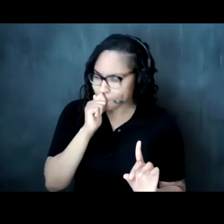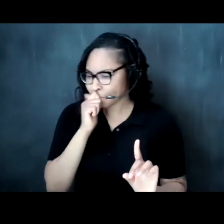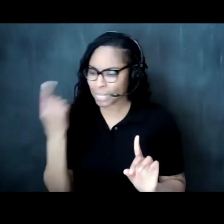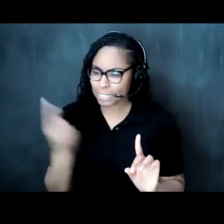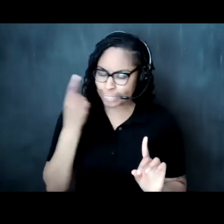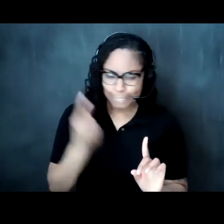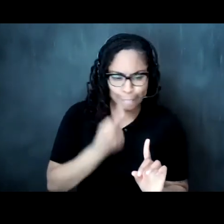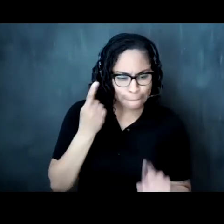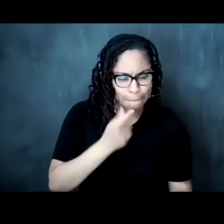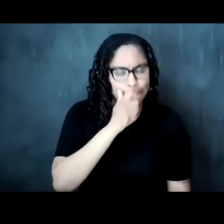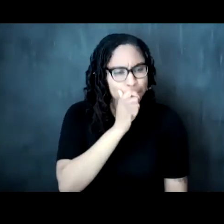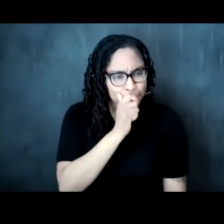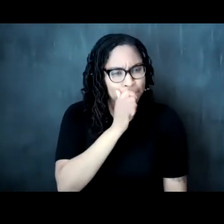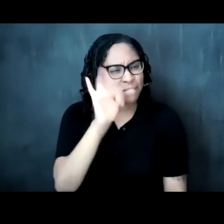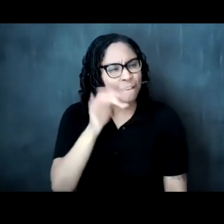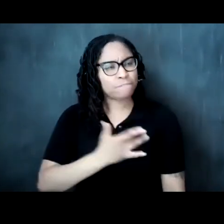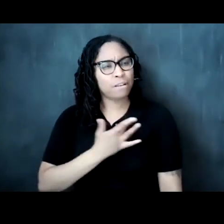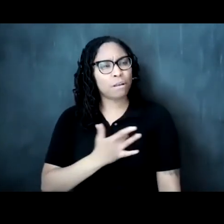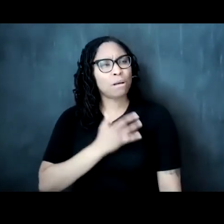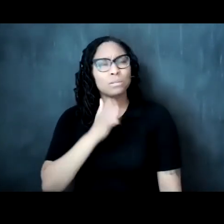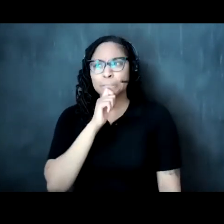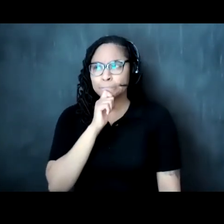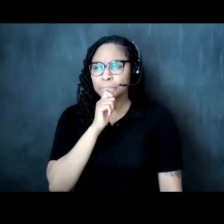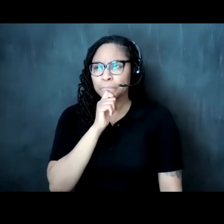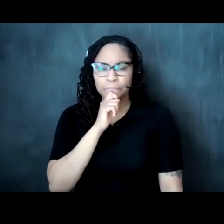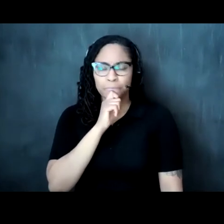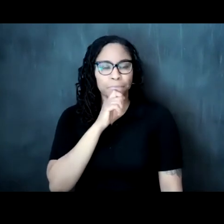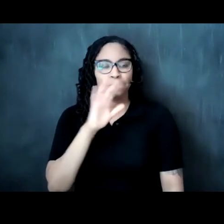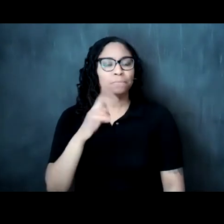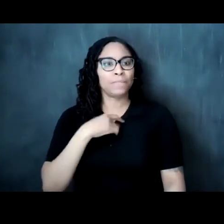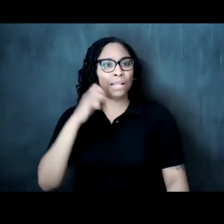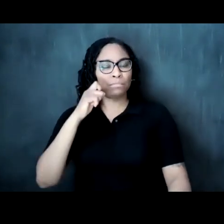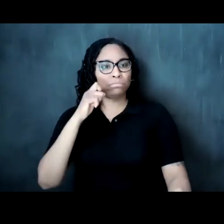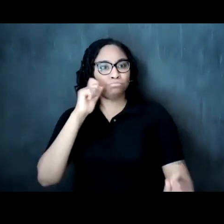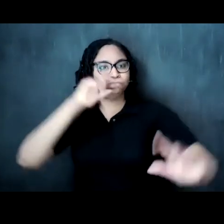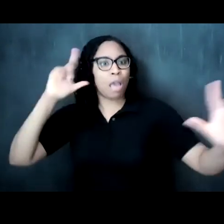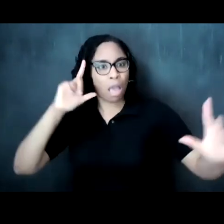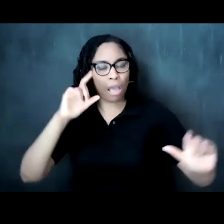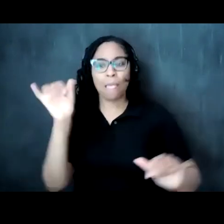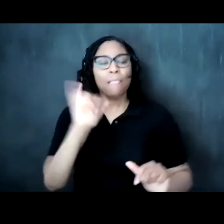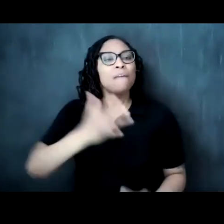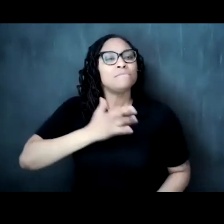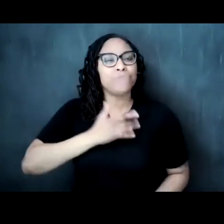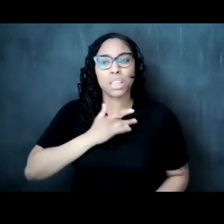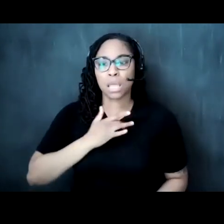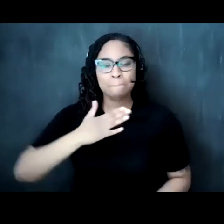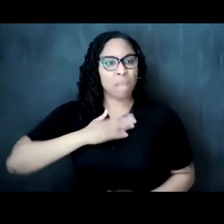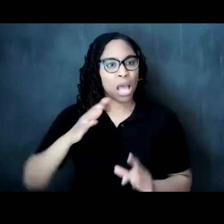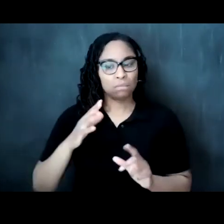i felt it in an unexpected way almost almost ancestrally right felt it in my body